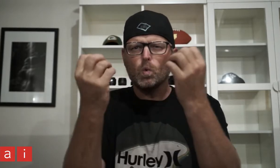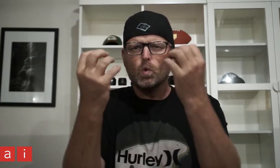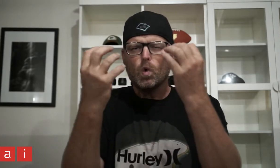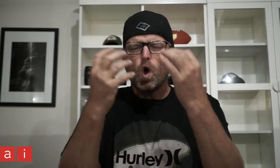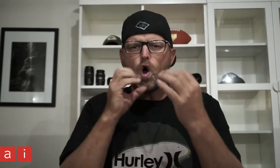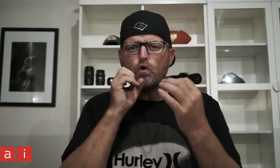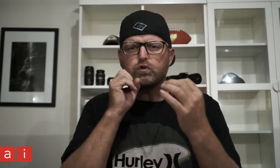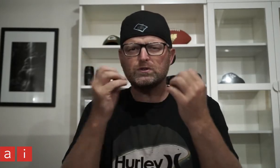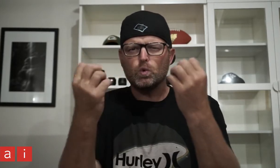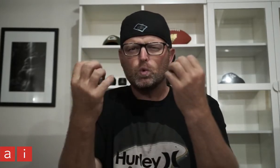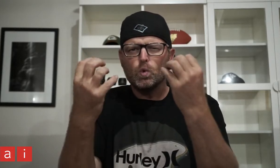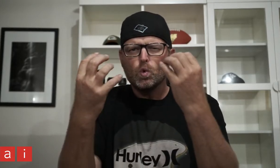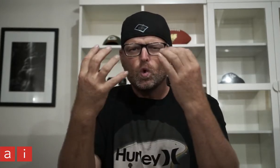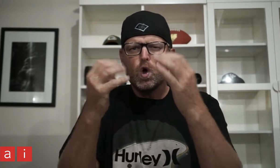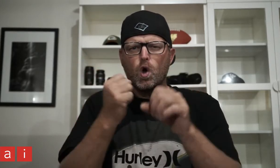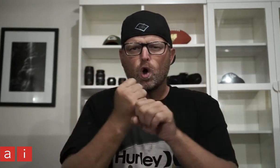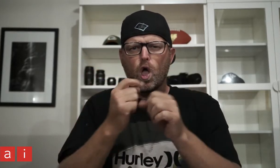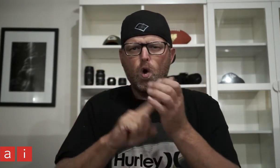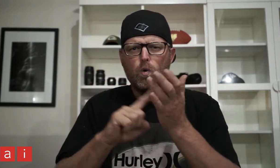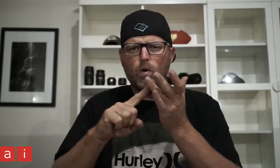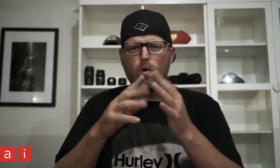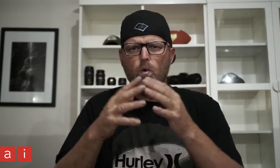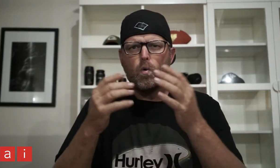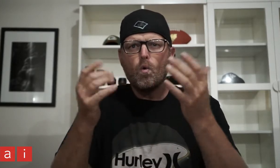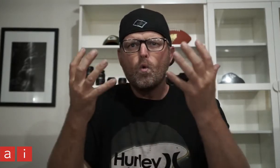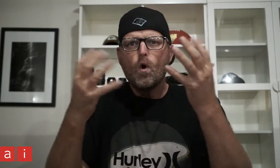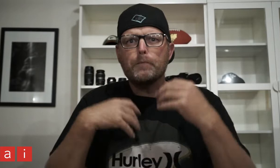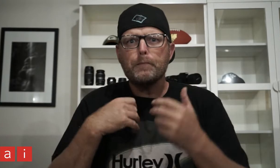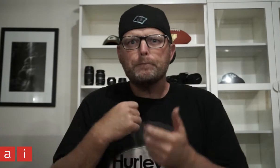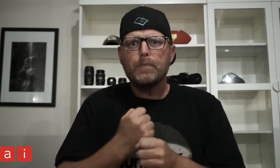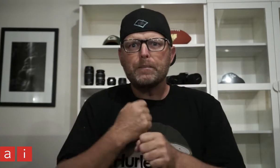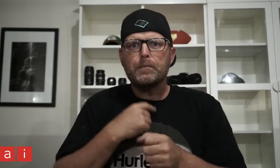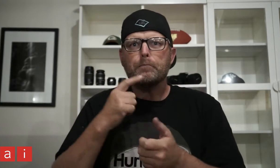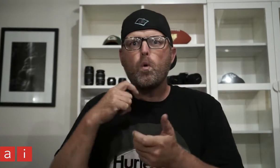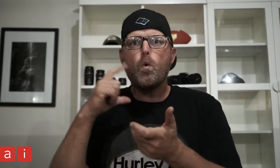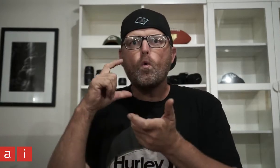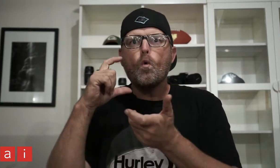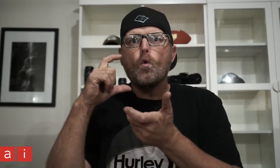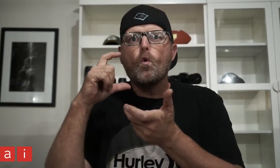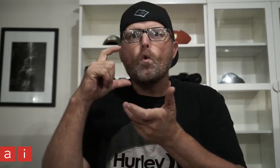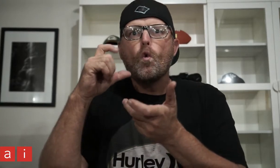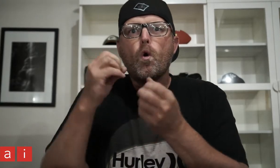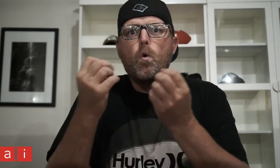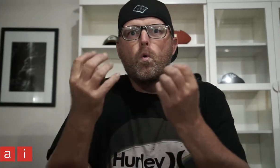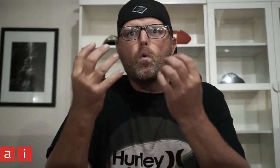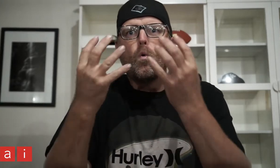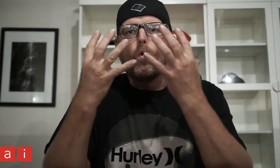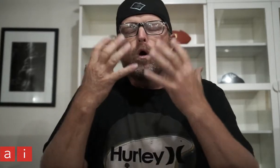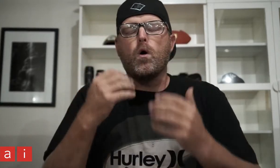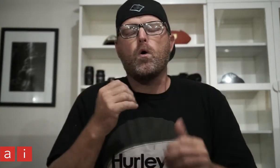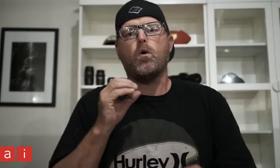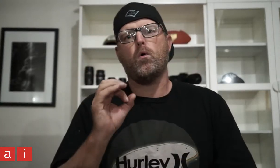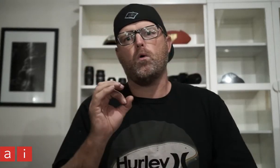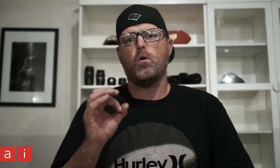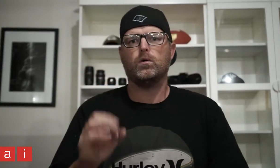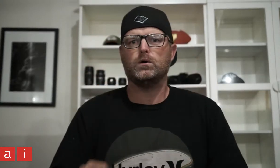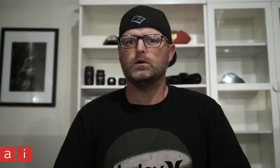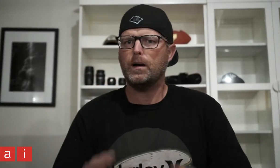creating an orange glow through the trees. They inspired me to take so many photos.